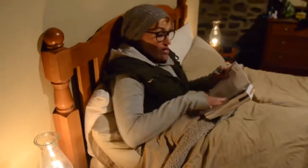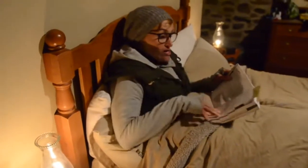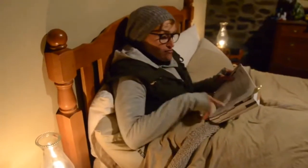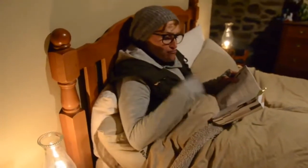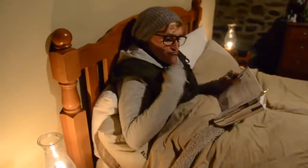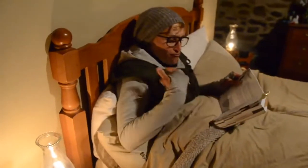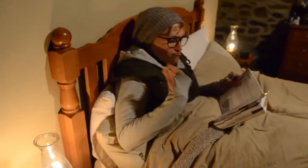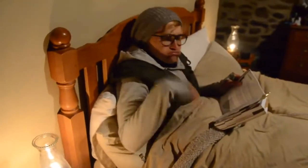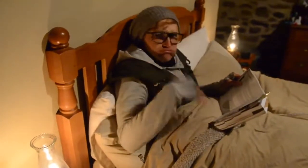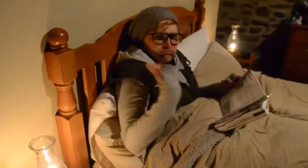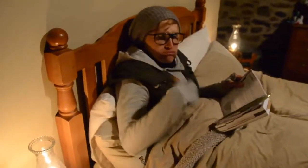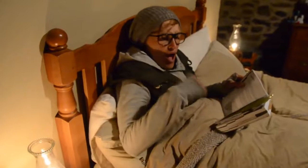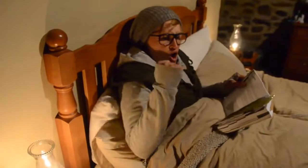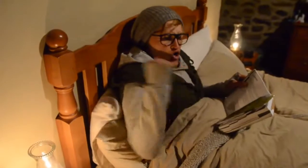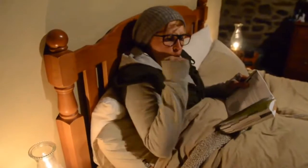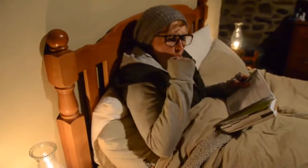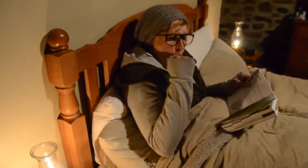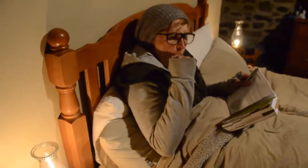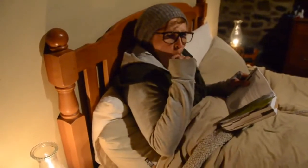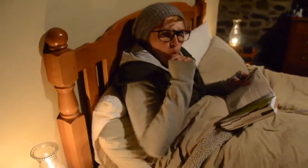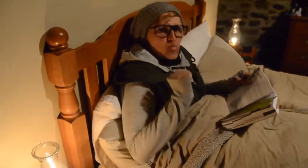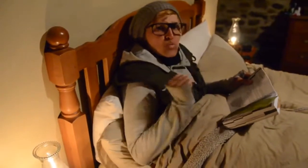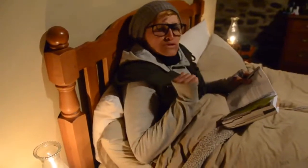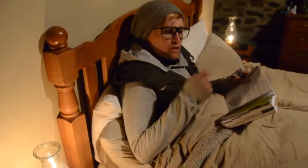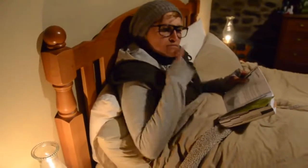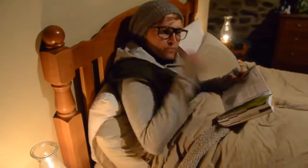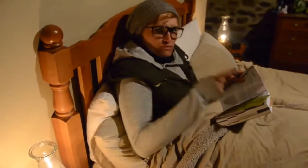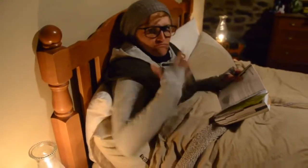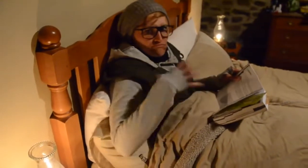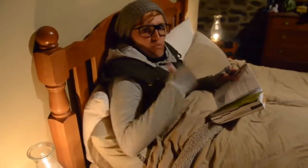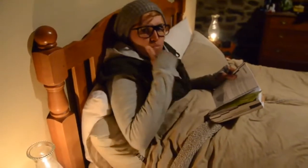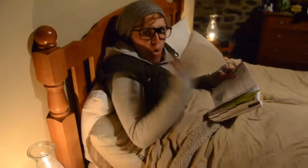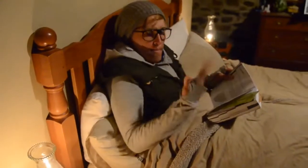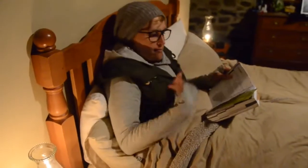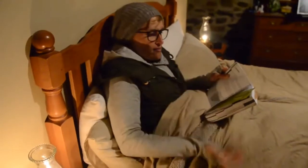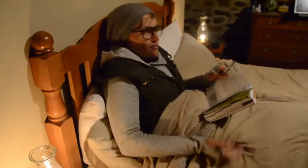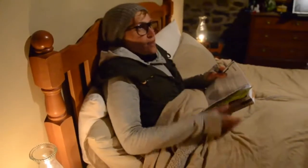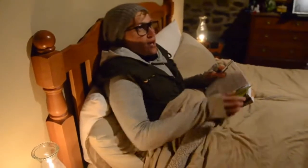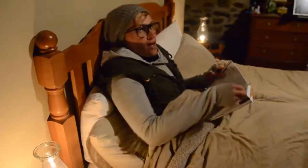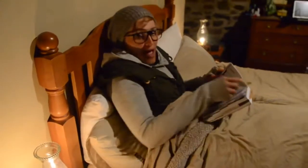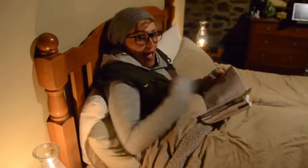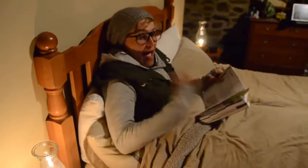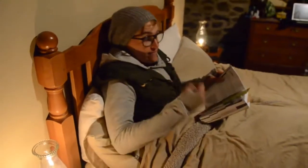in the wintertime here in Lesotho and dressing warm is a must.